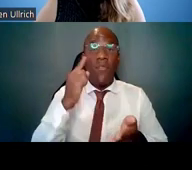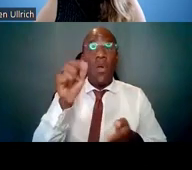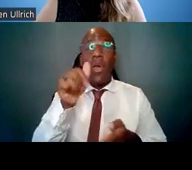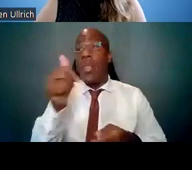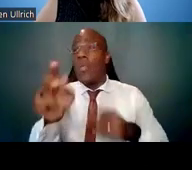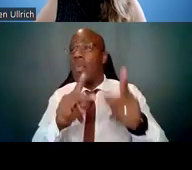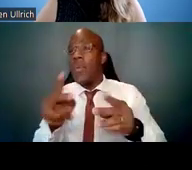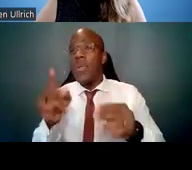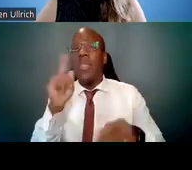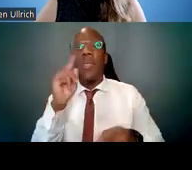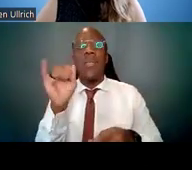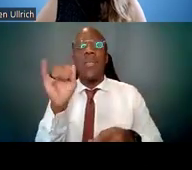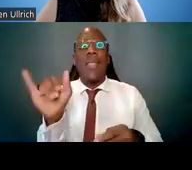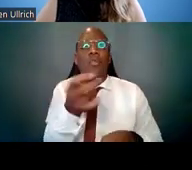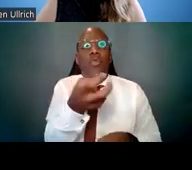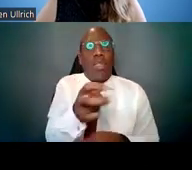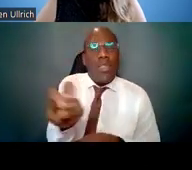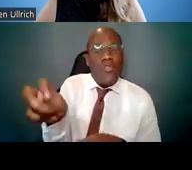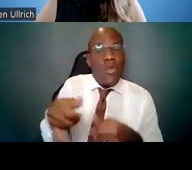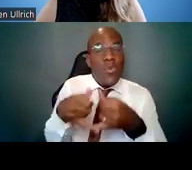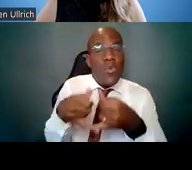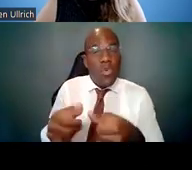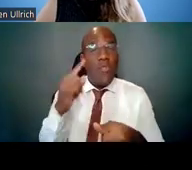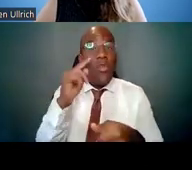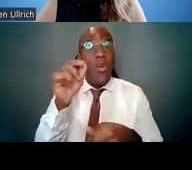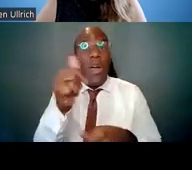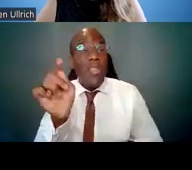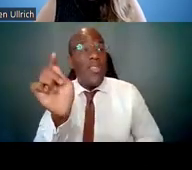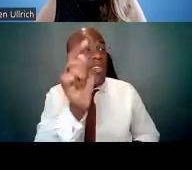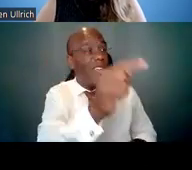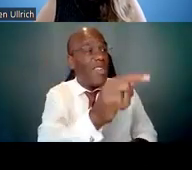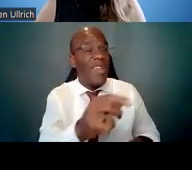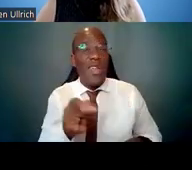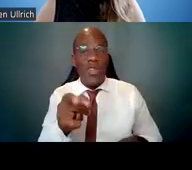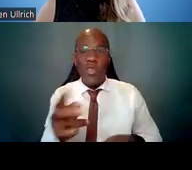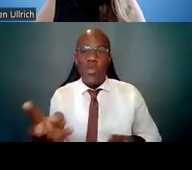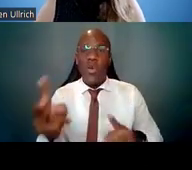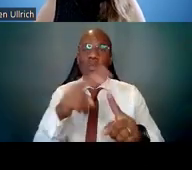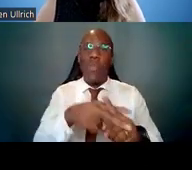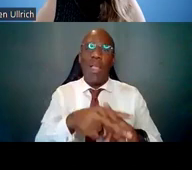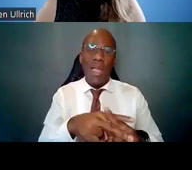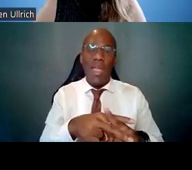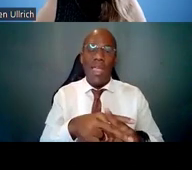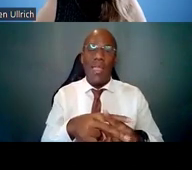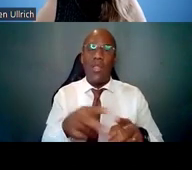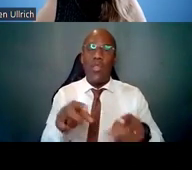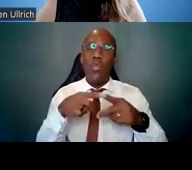and some it's really you apply as a junior faculty. So it really varies a lot.